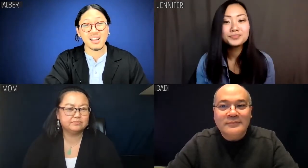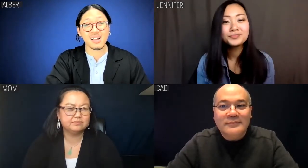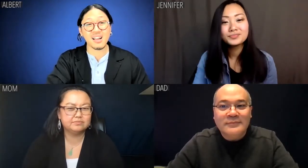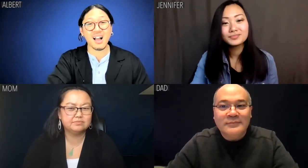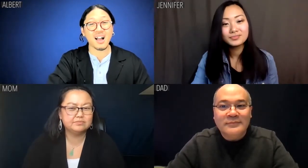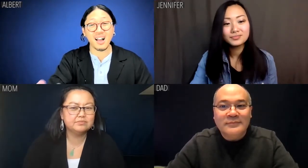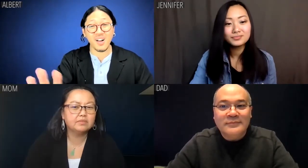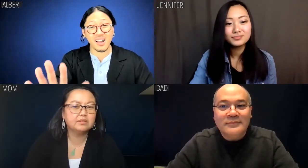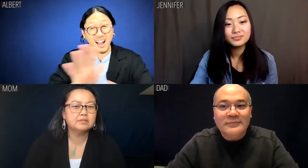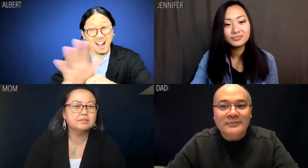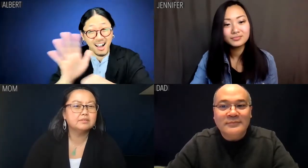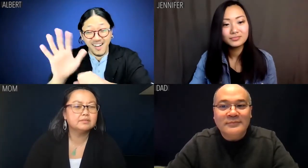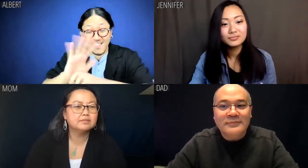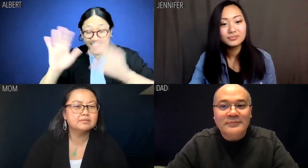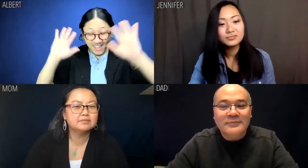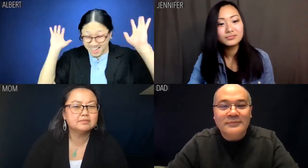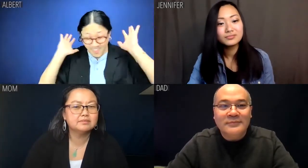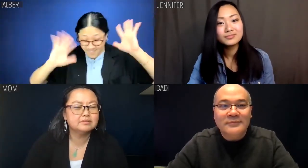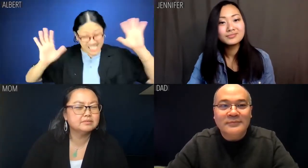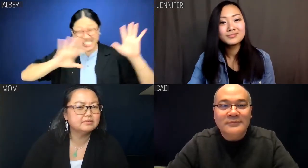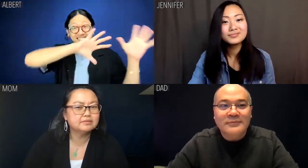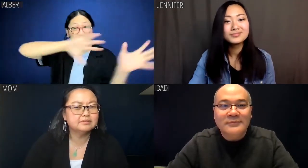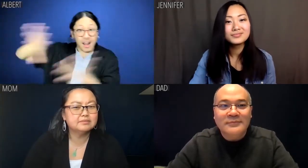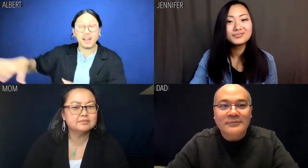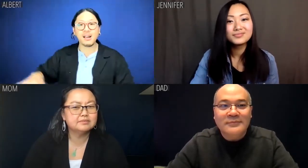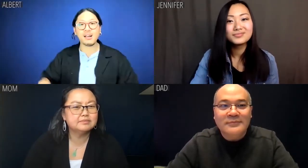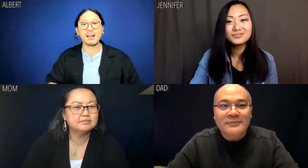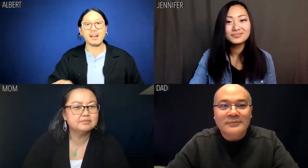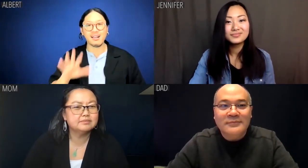Albert: Enough of this nonsense.